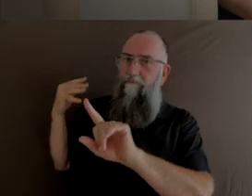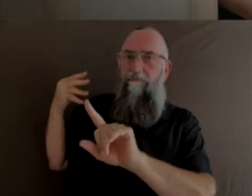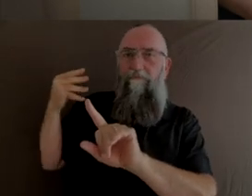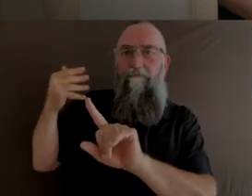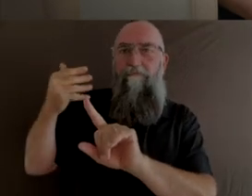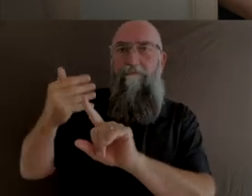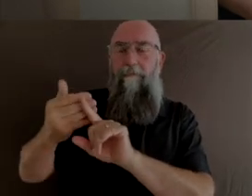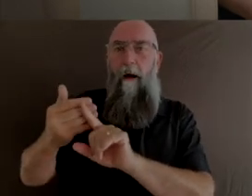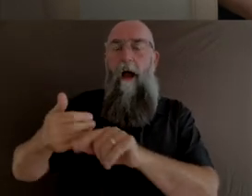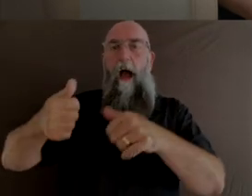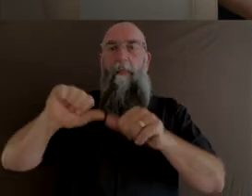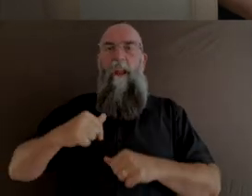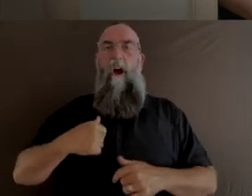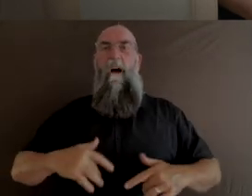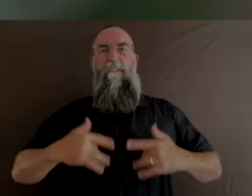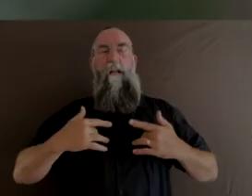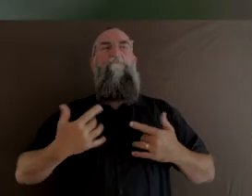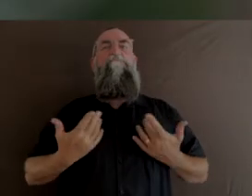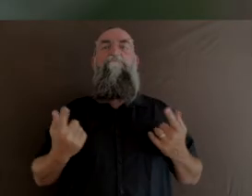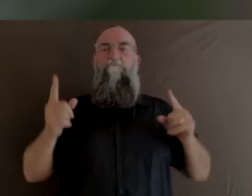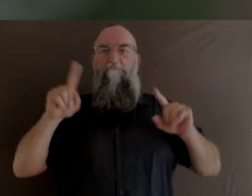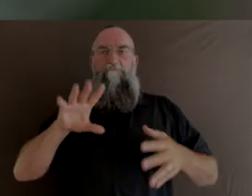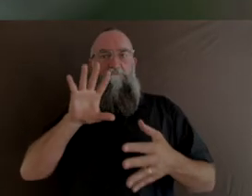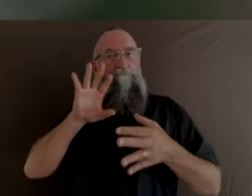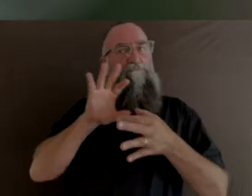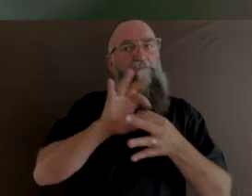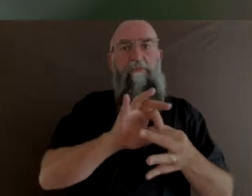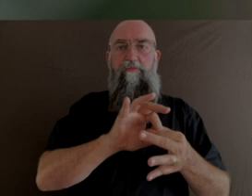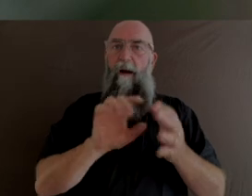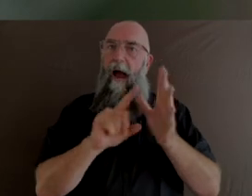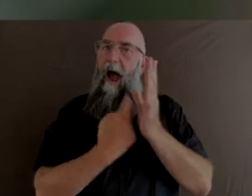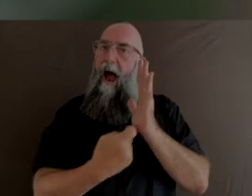enchantment with art and this is what convinced